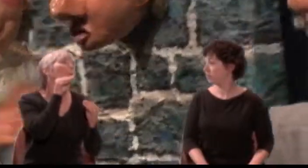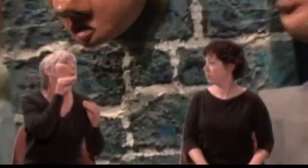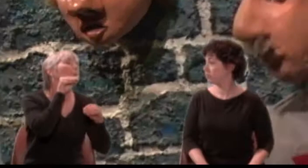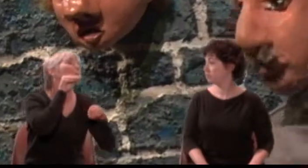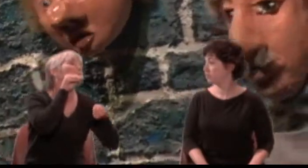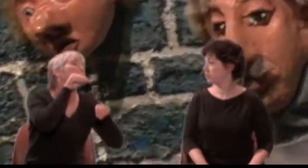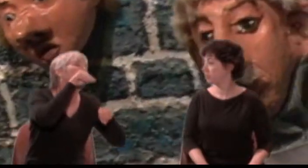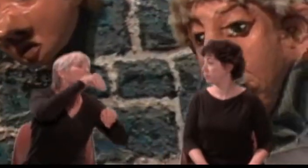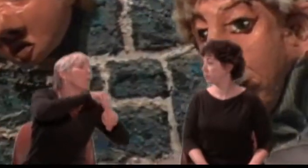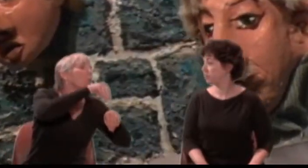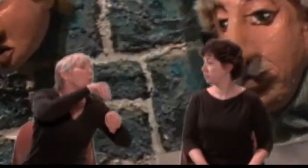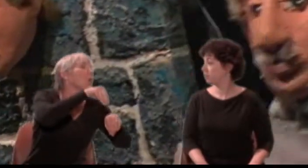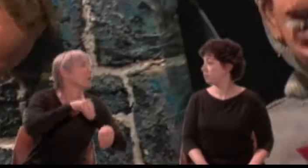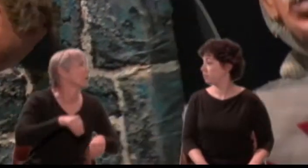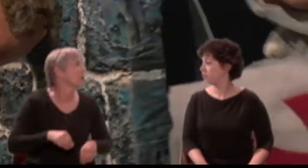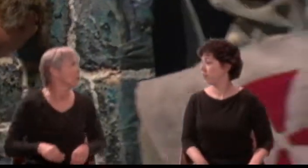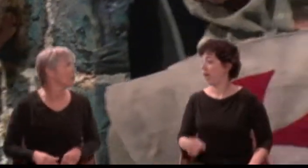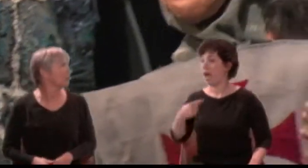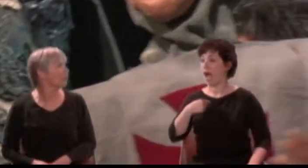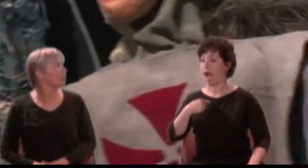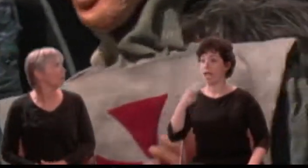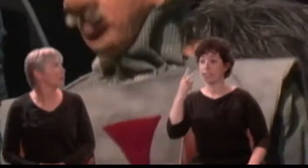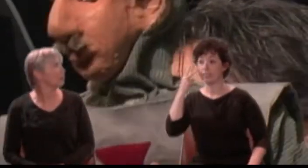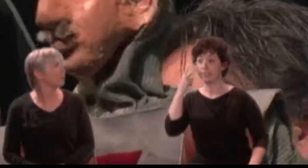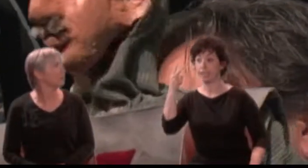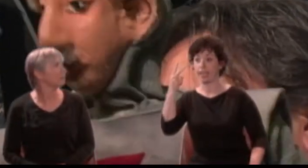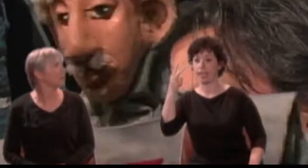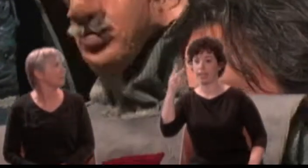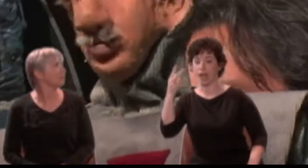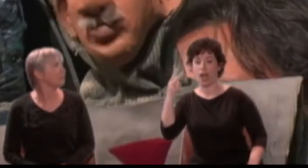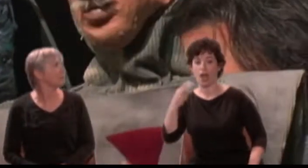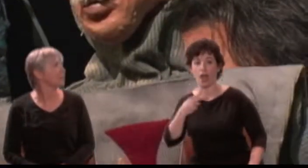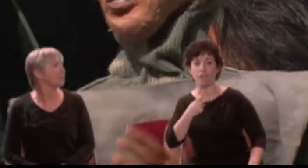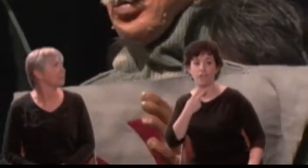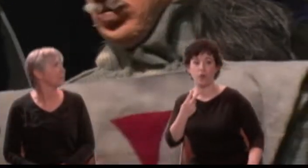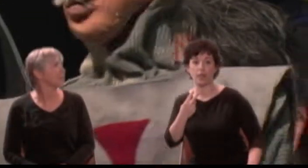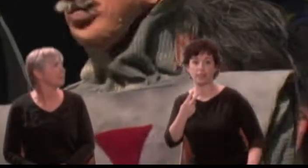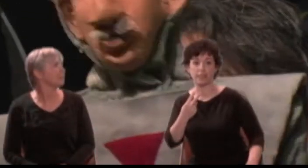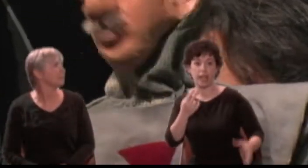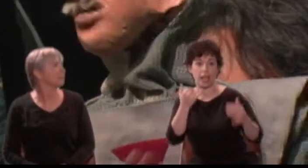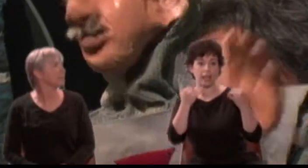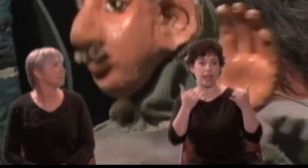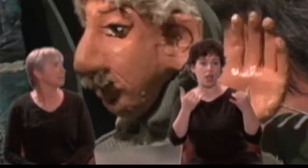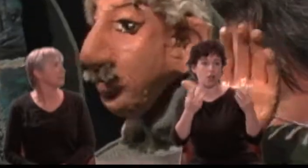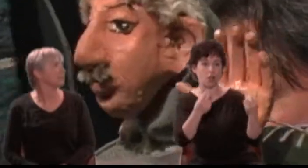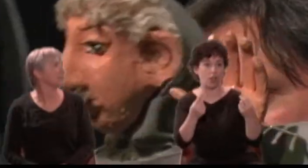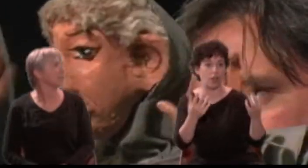Pyramus: I see a voice: now will I to the chink to spy and I can hear my Thisby' s face.